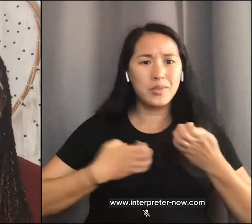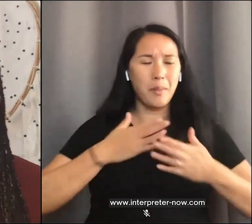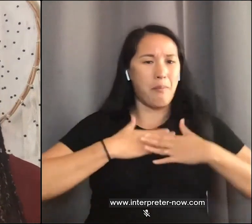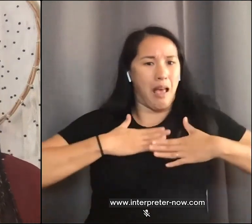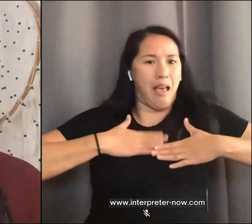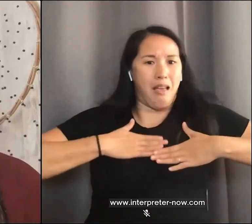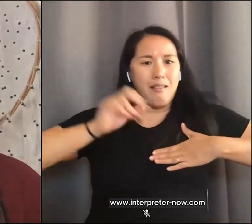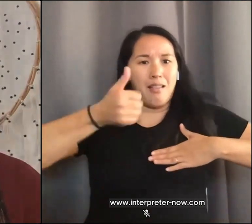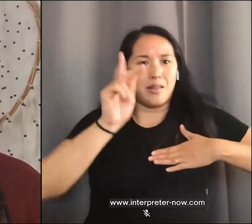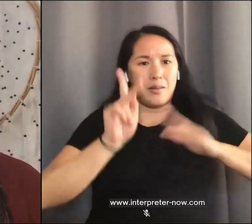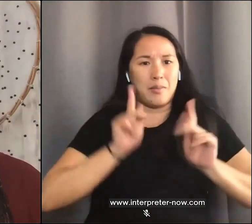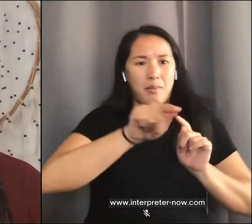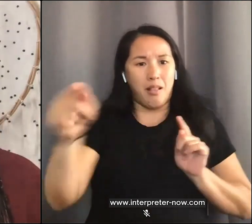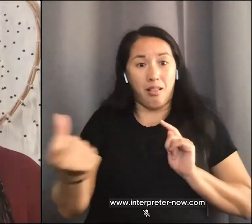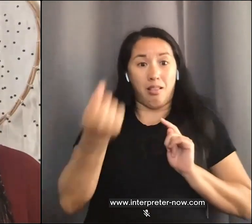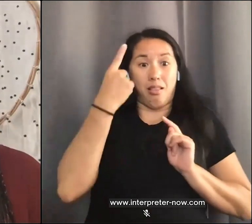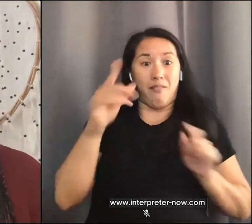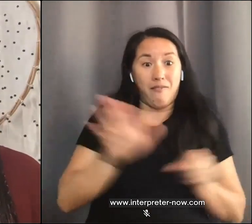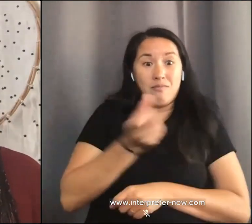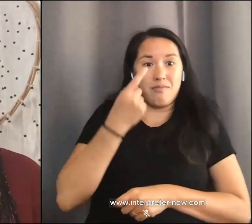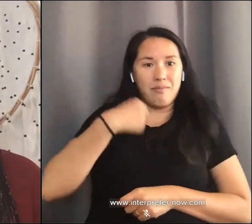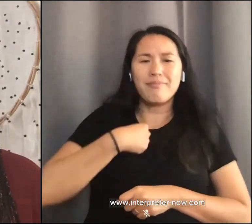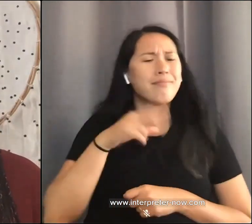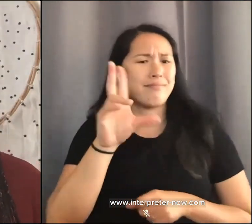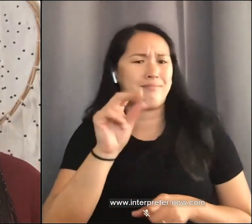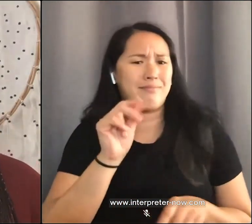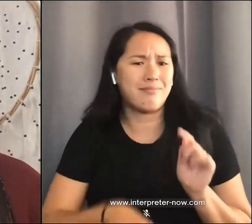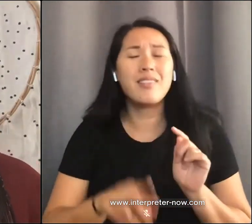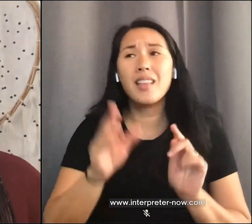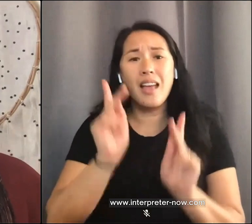up of different experiences that shape up their own lives. For that reason, I choose